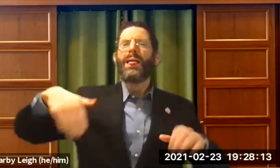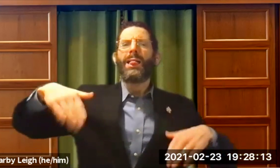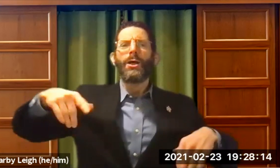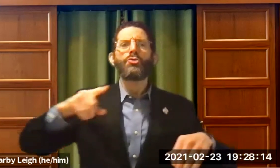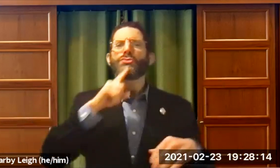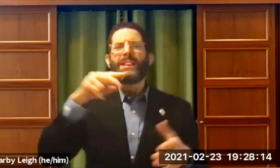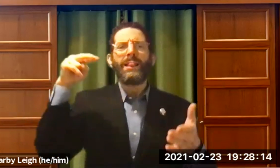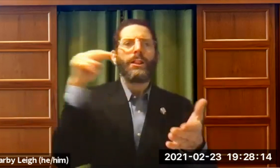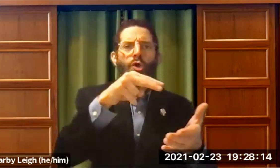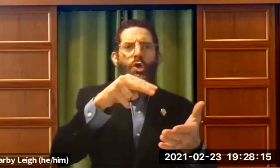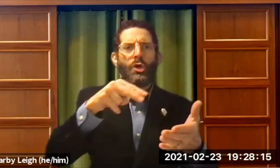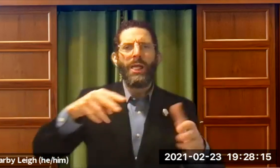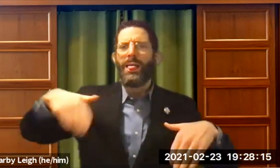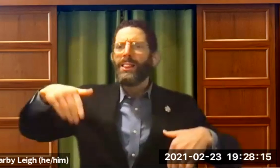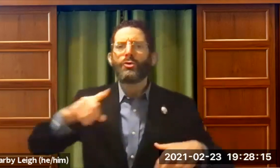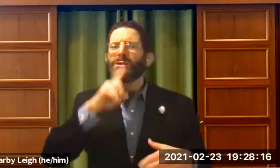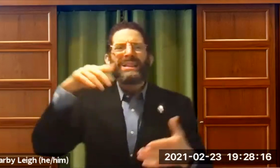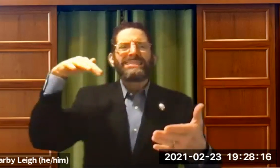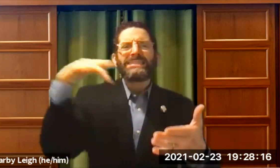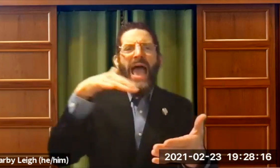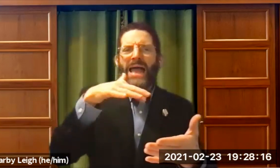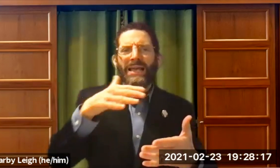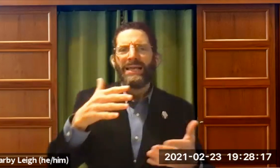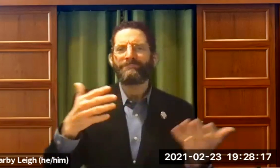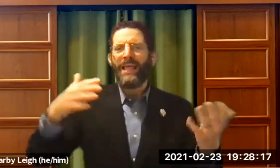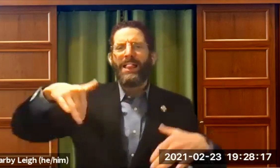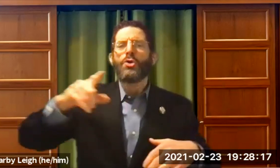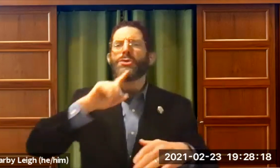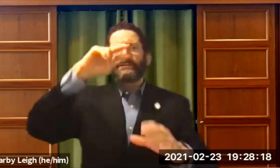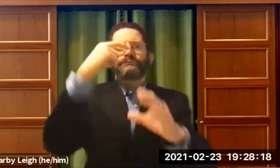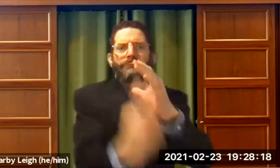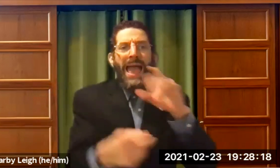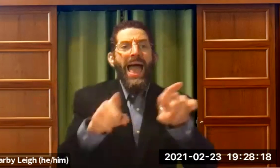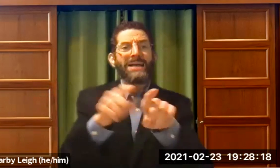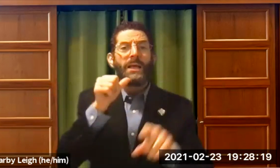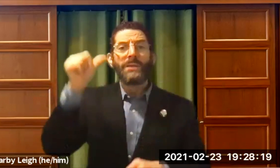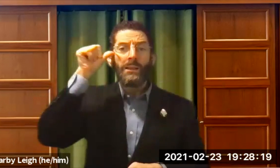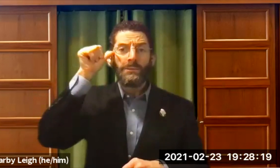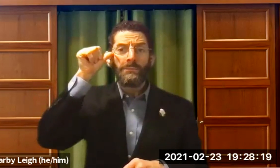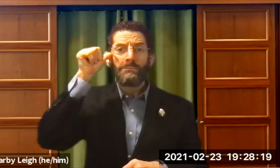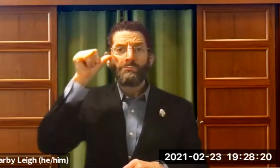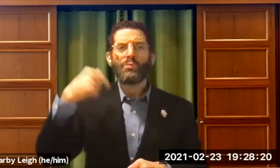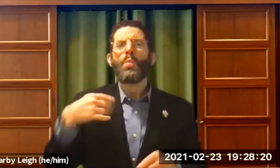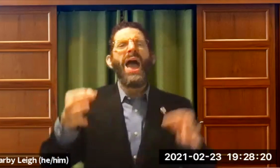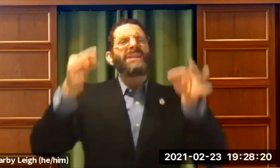should be fascinated with Judaism, too. But I hadn't yet looked at Judaism deeply. I hadn't studied it.